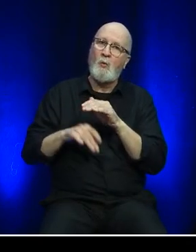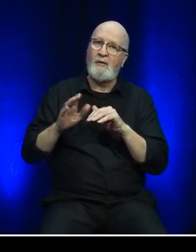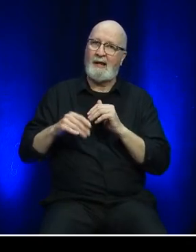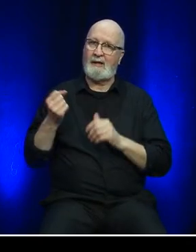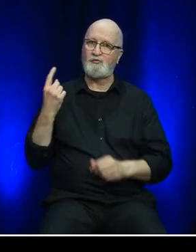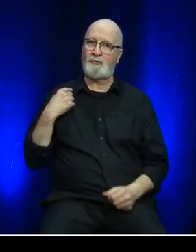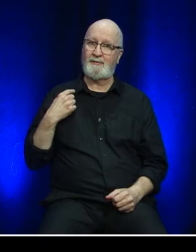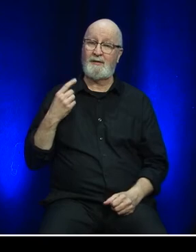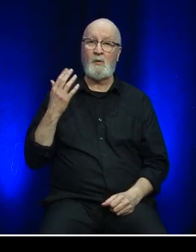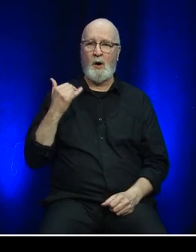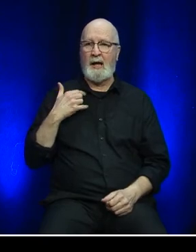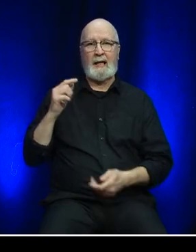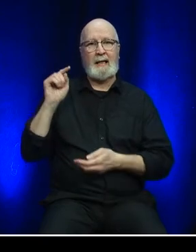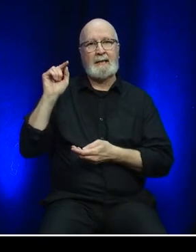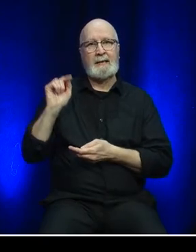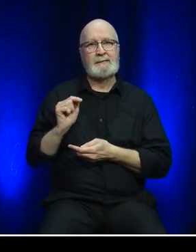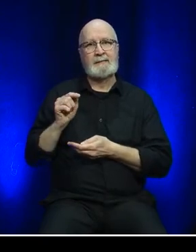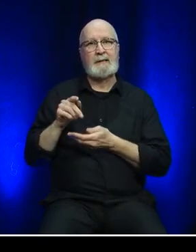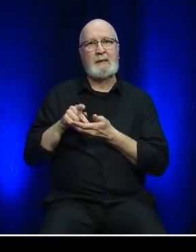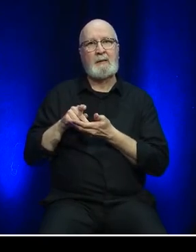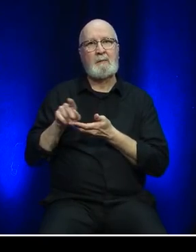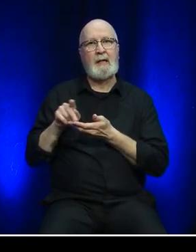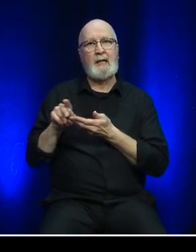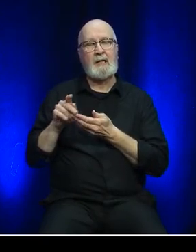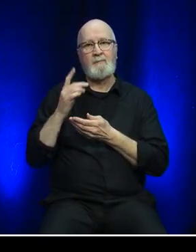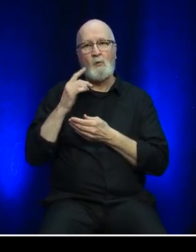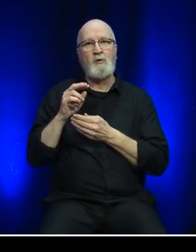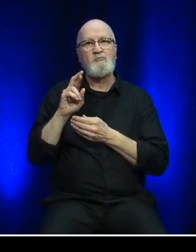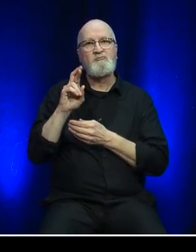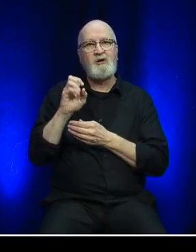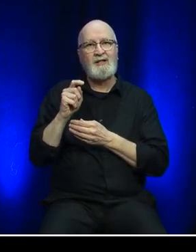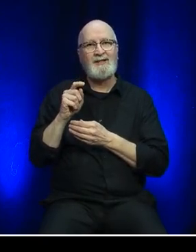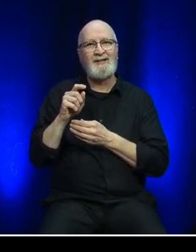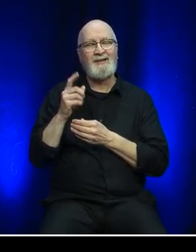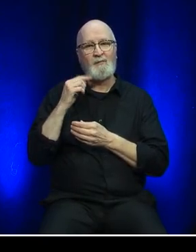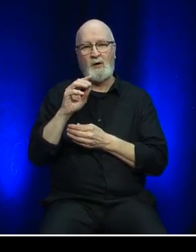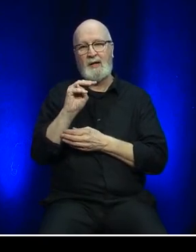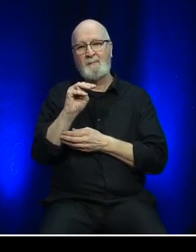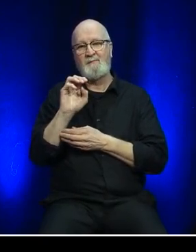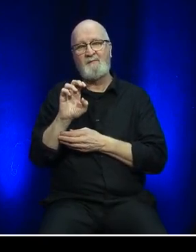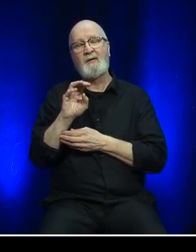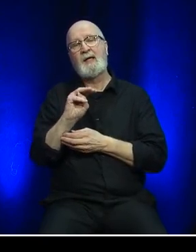due to decreases in the daily charter rate for the MV Atlantic Vision.